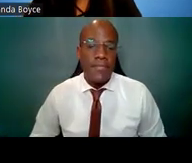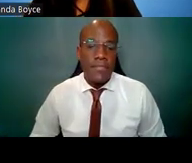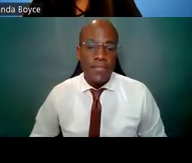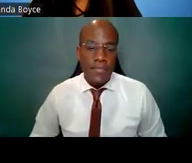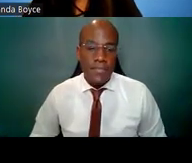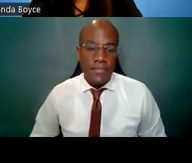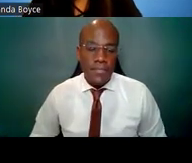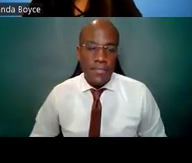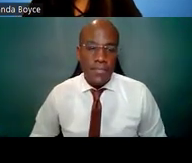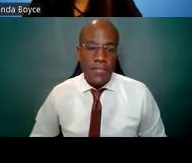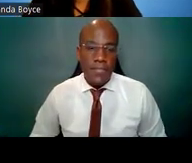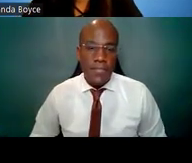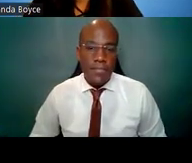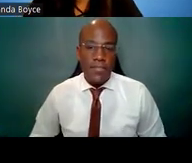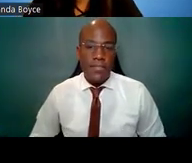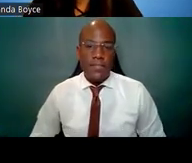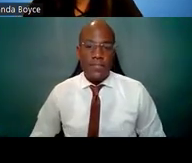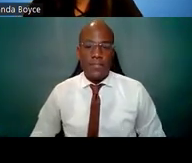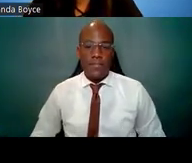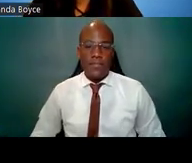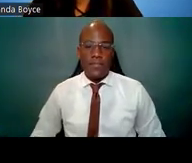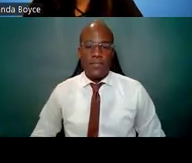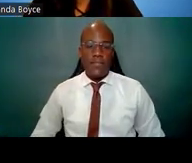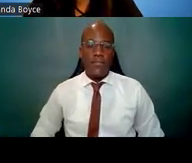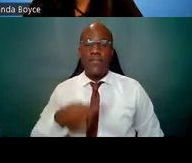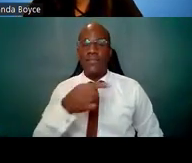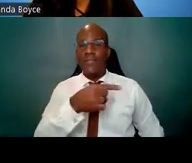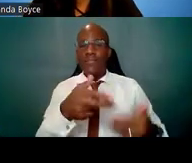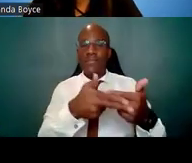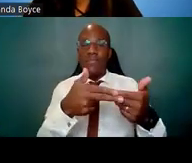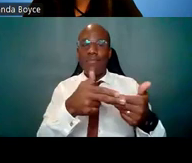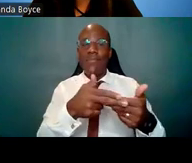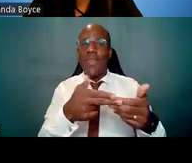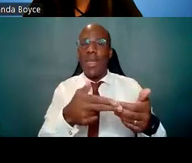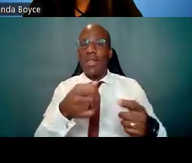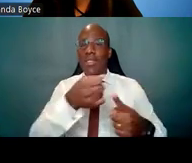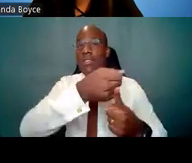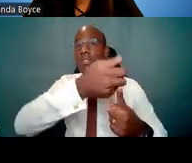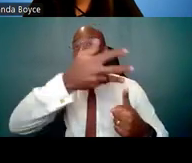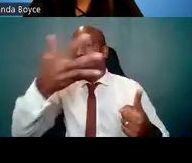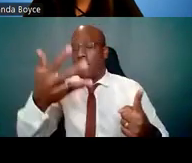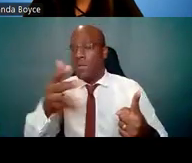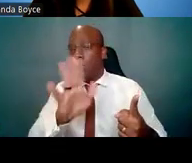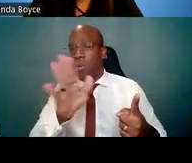So I won't walk you through the details of this slide, I'll just give you the take-home message here. And that is,